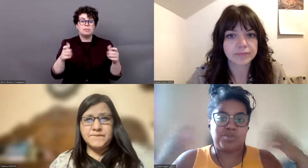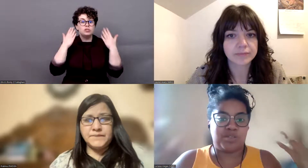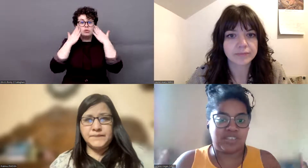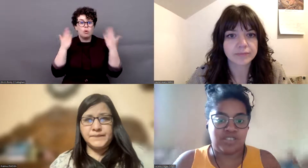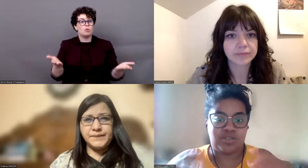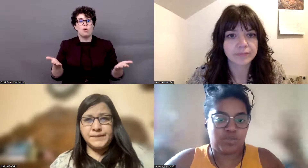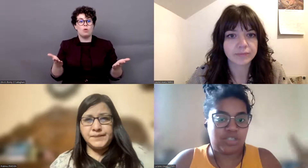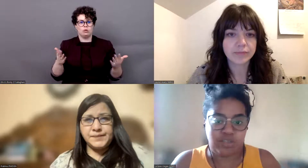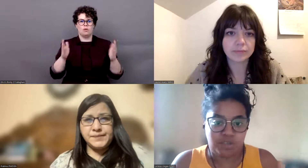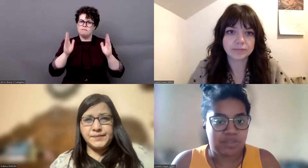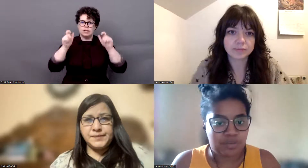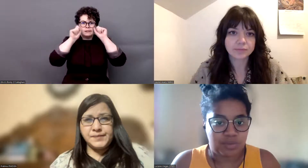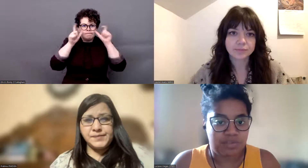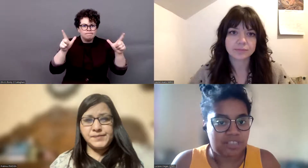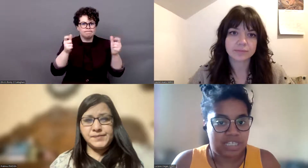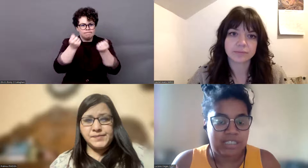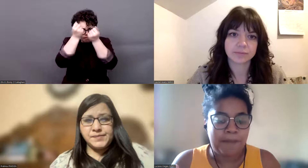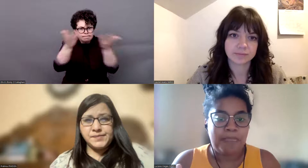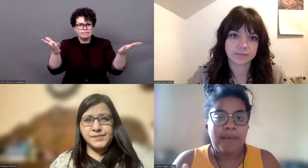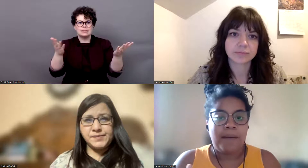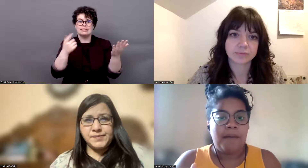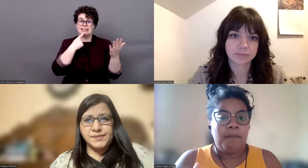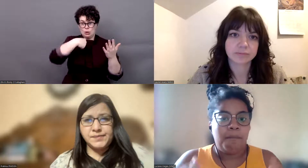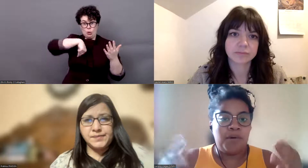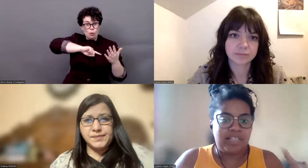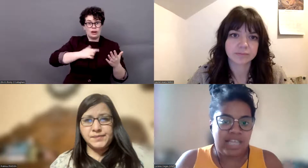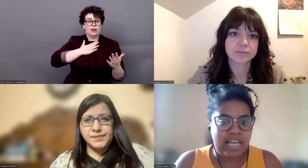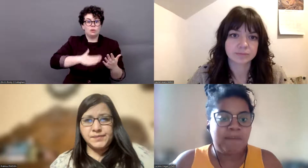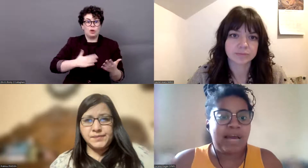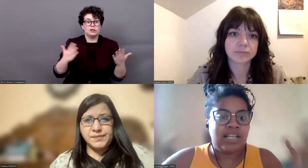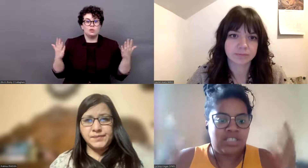approach with the movements of caregivers